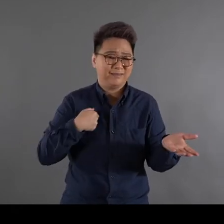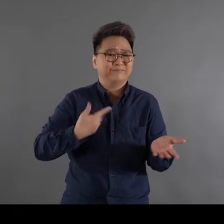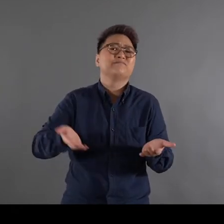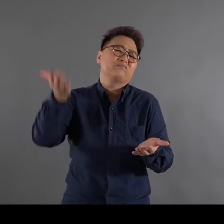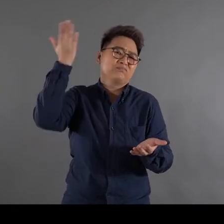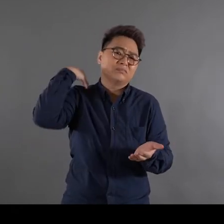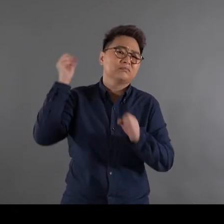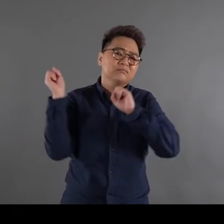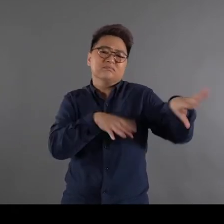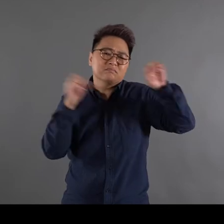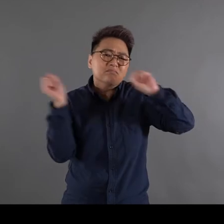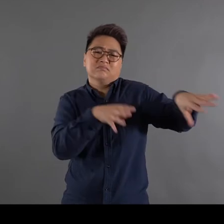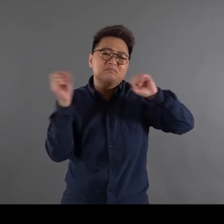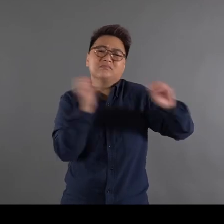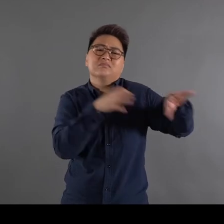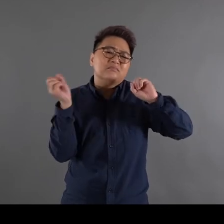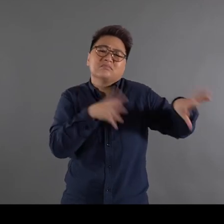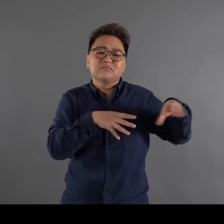When you can’t move them, you can only throw them away